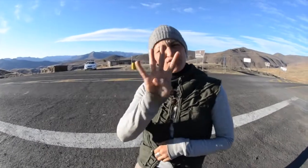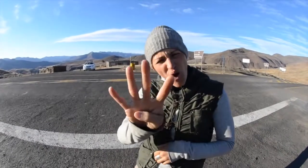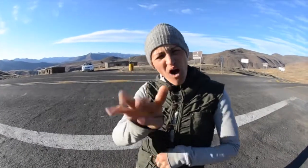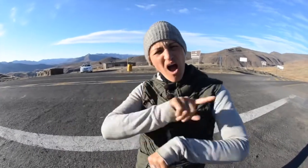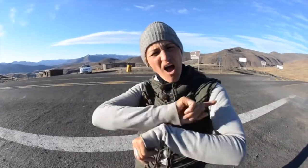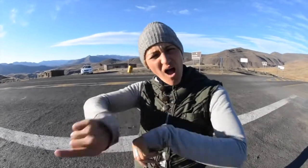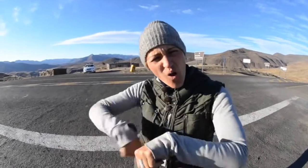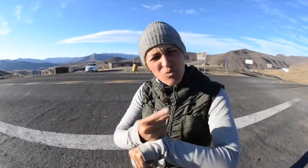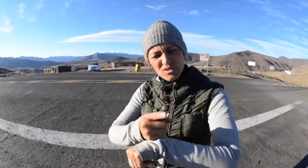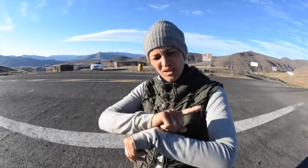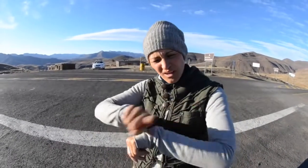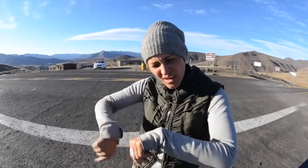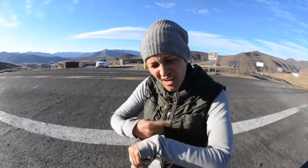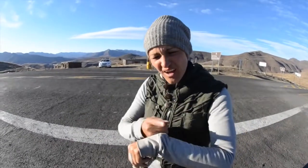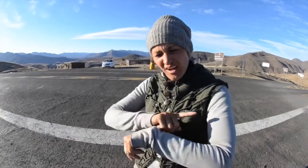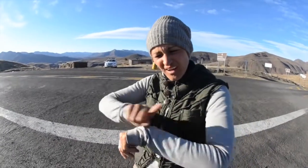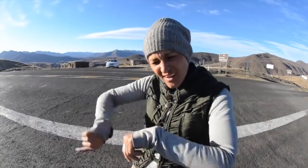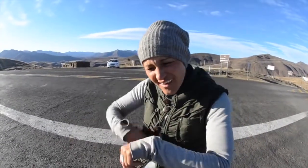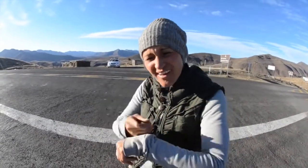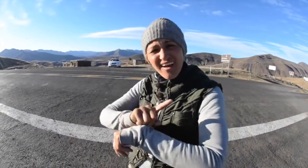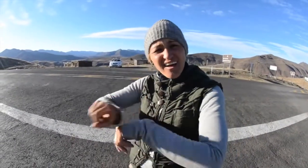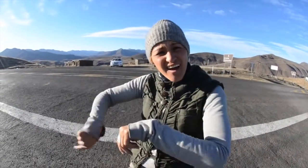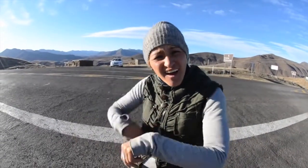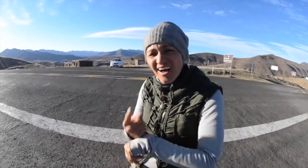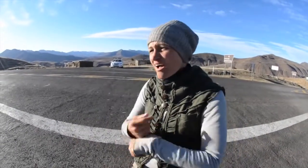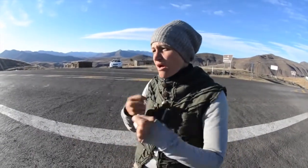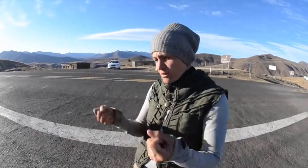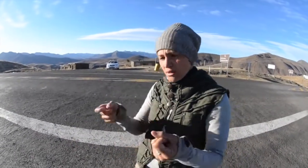Imagine driving for 80 kilometers and it took 4 hours to do so!